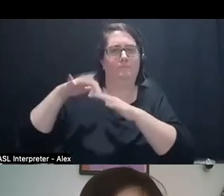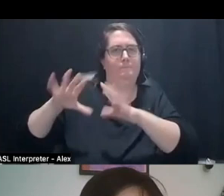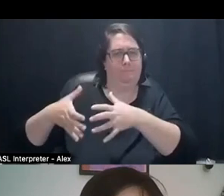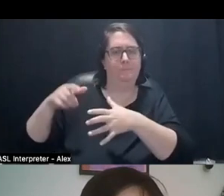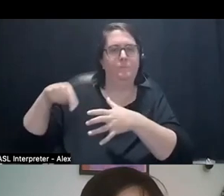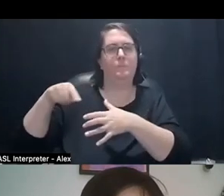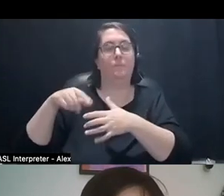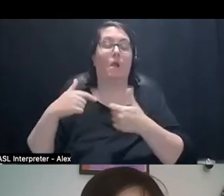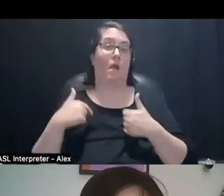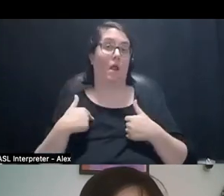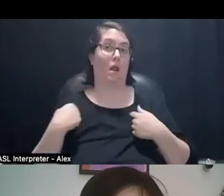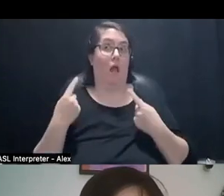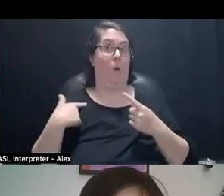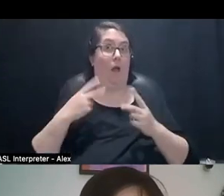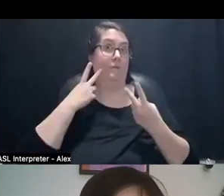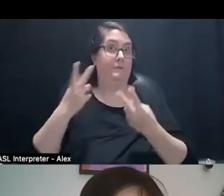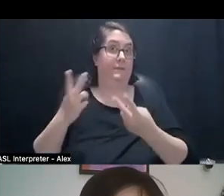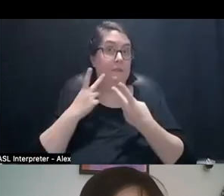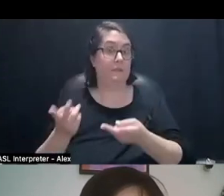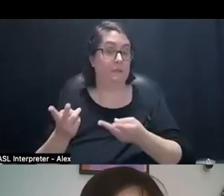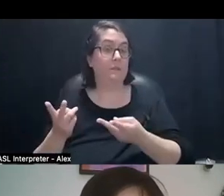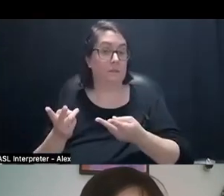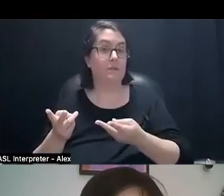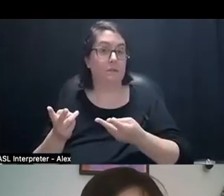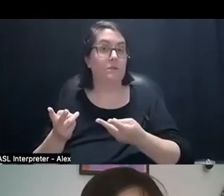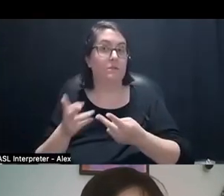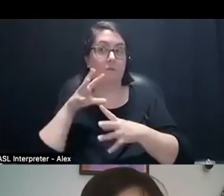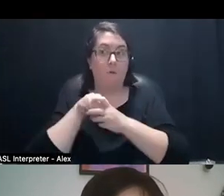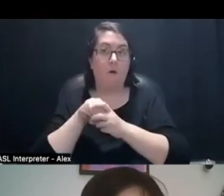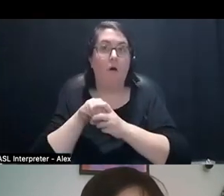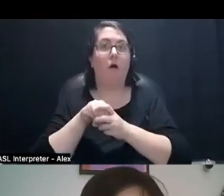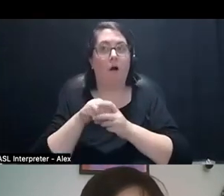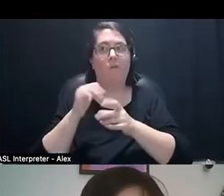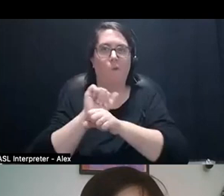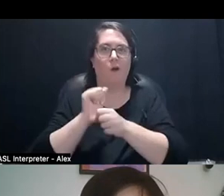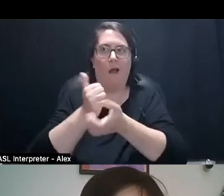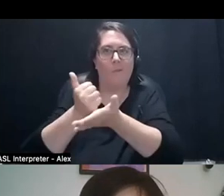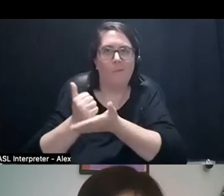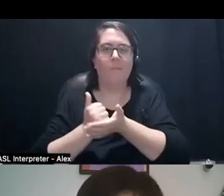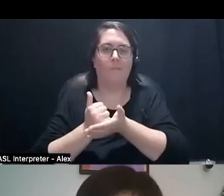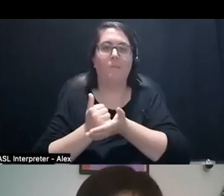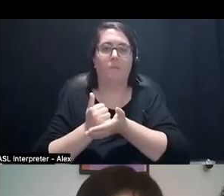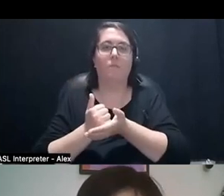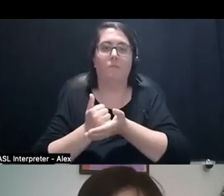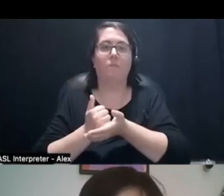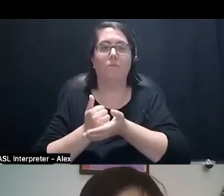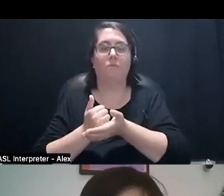Which I've had the opportunity to visit and participate as a laborer. So I have, I have my own, you know,